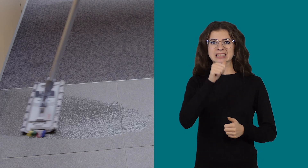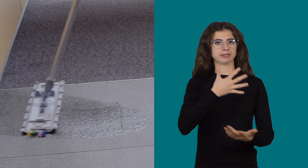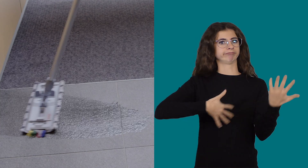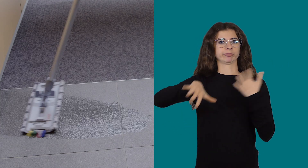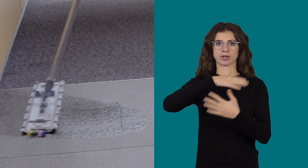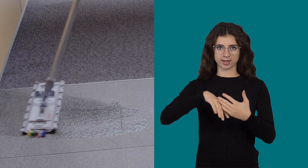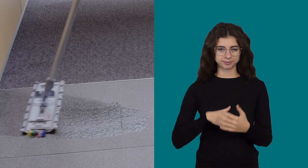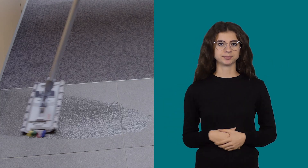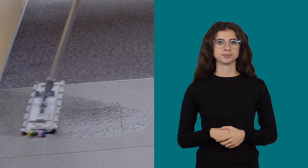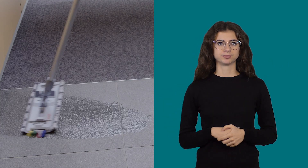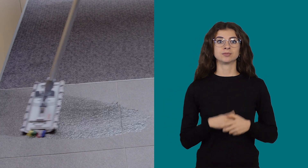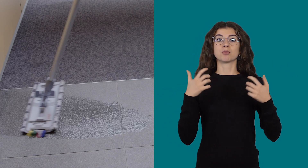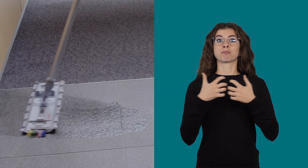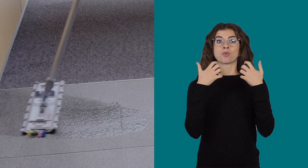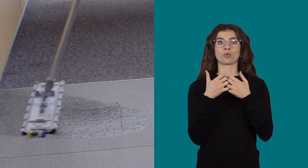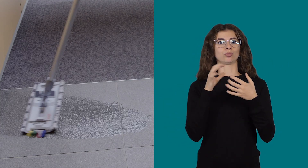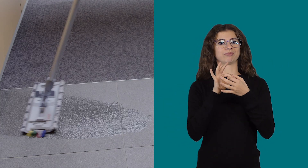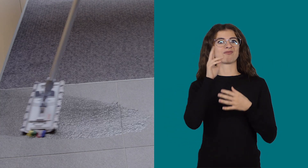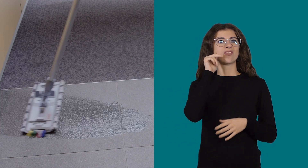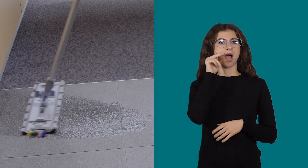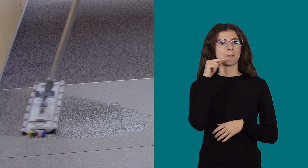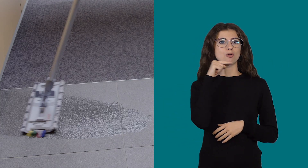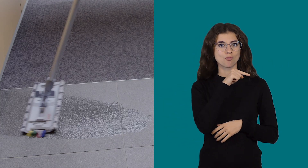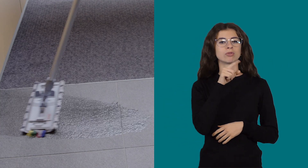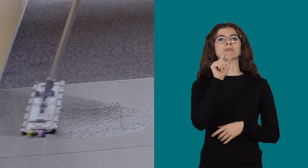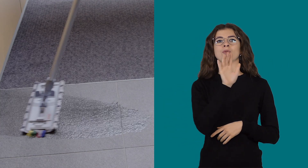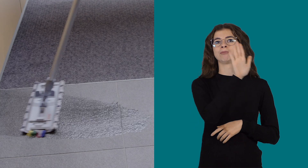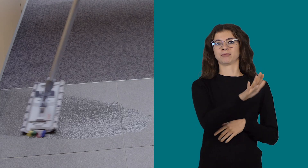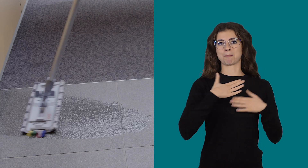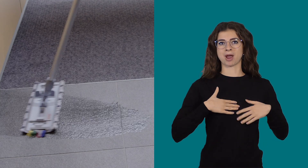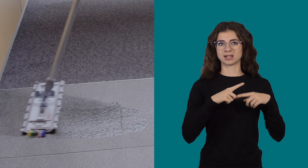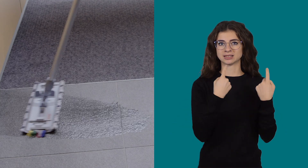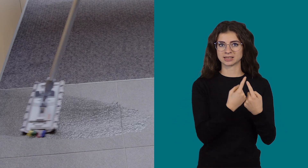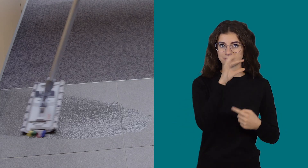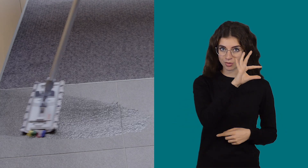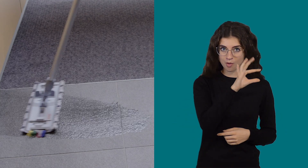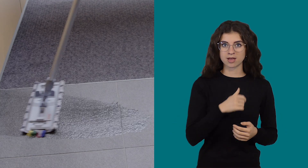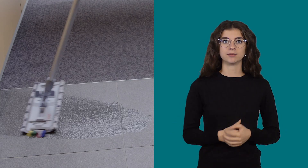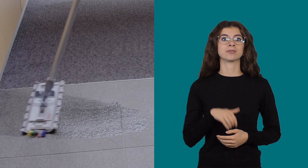so they don't get confused. Products with the colour red are for the bathroom and toilet,